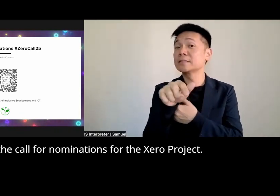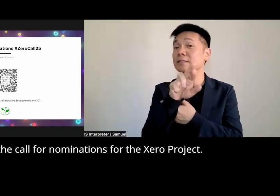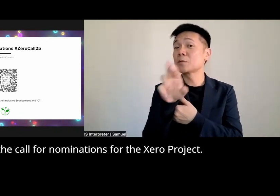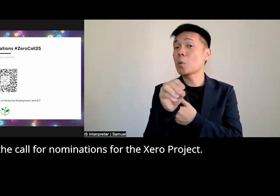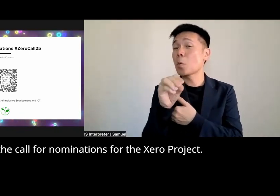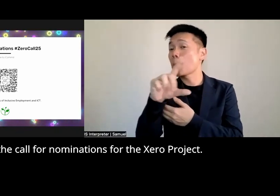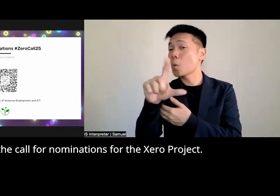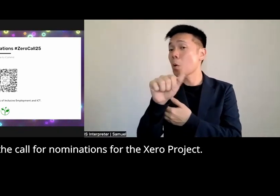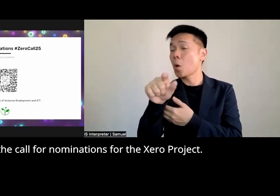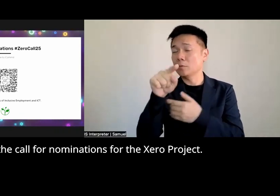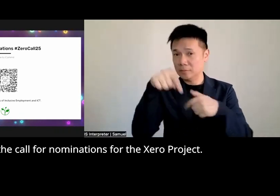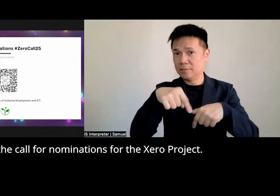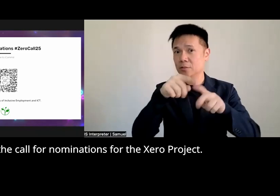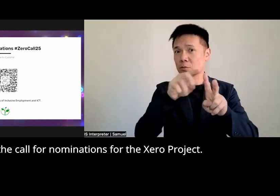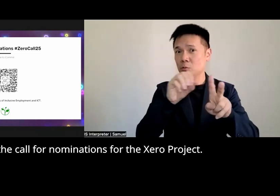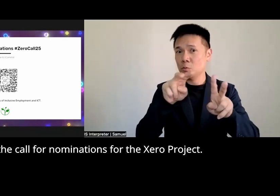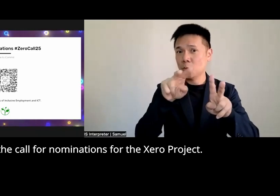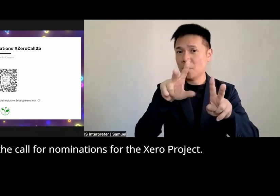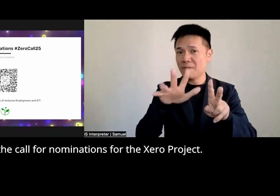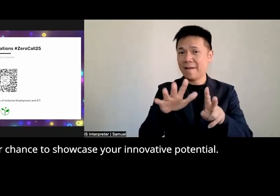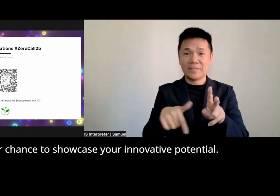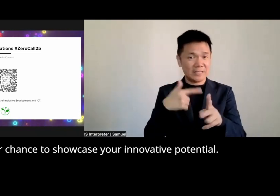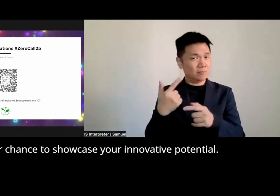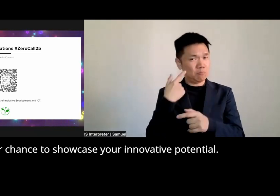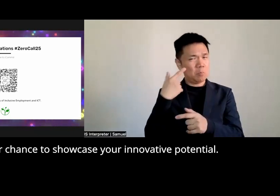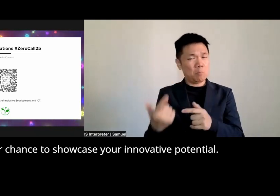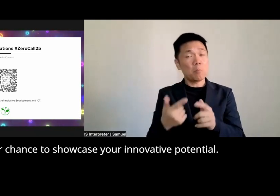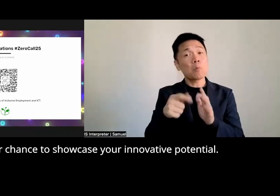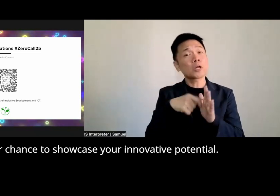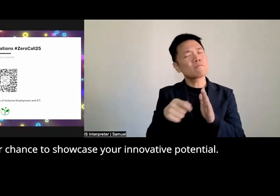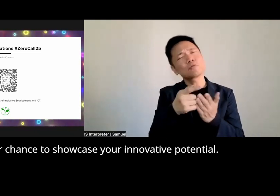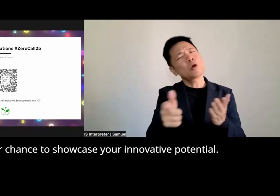this is the call for nominations for the zero project this is your chance to Showcase your